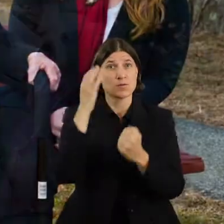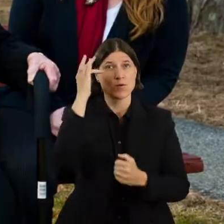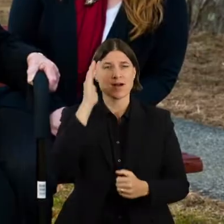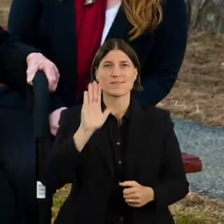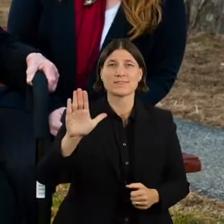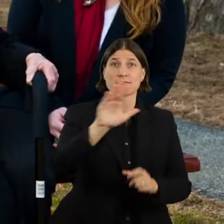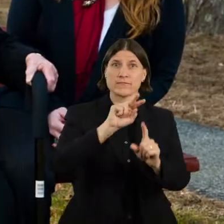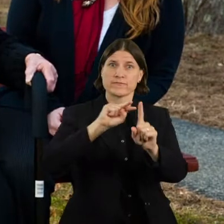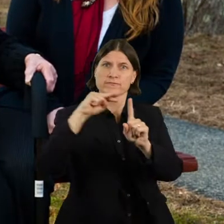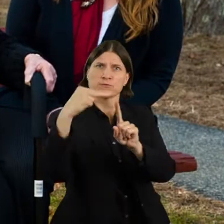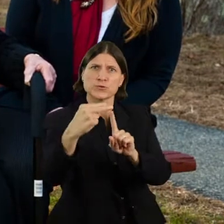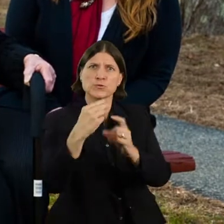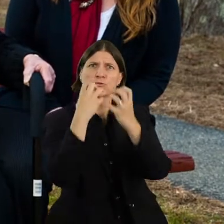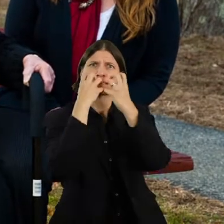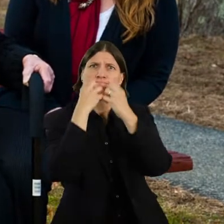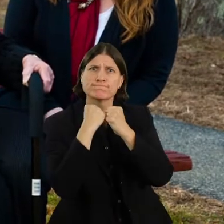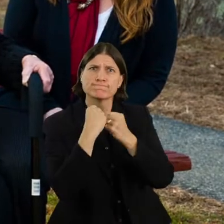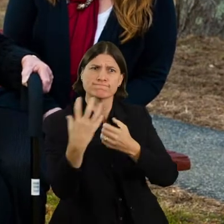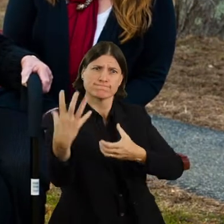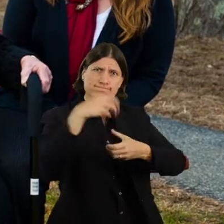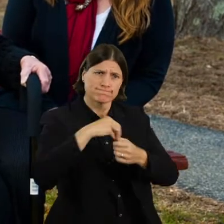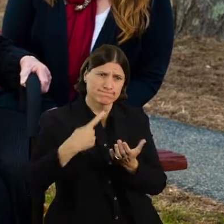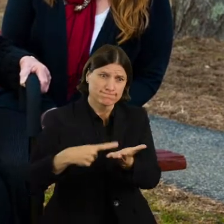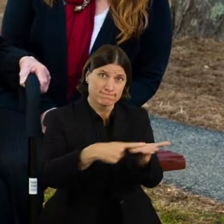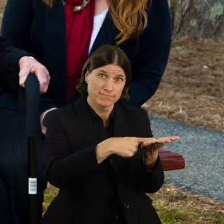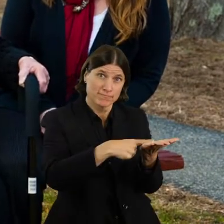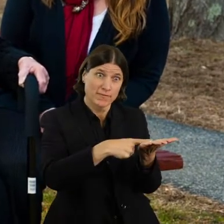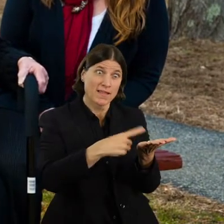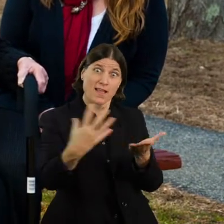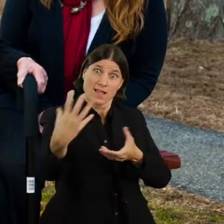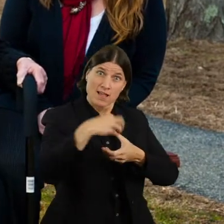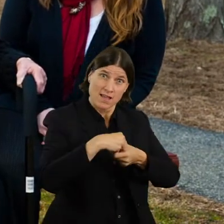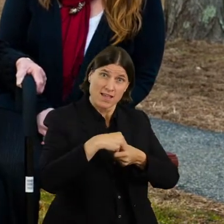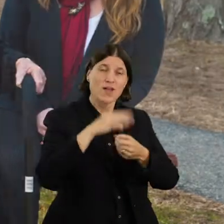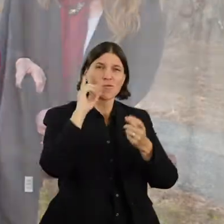The experience of the people who use our services is our measure for success.